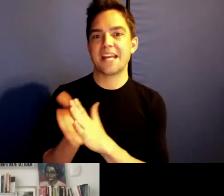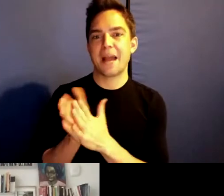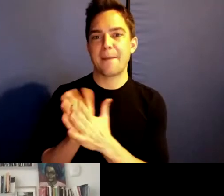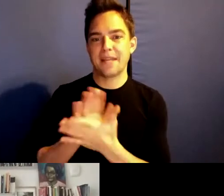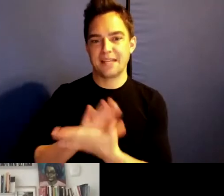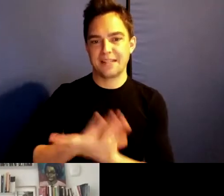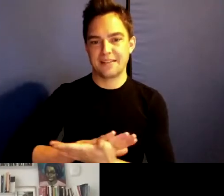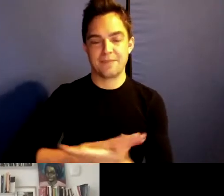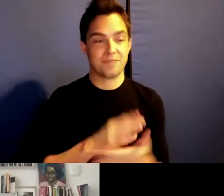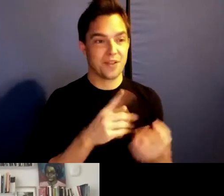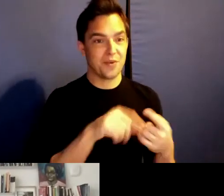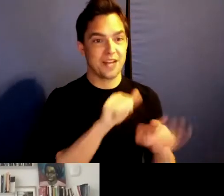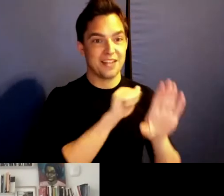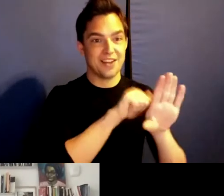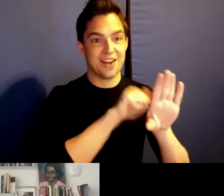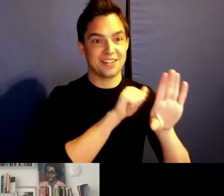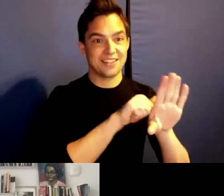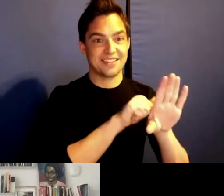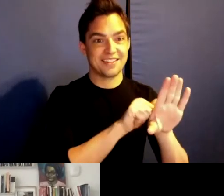When I knocked on your door -- >> Yeah.